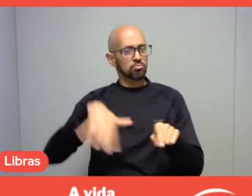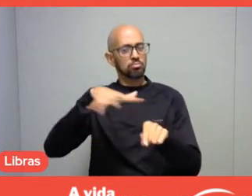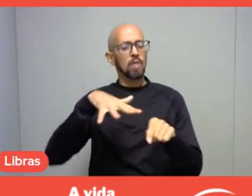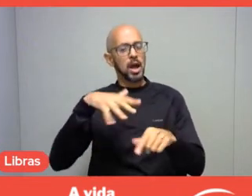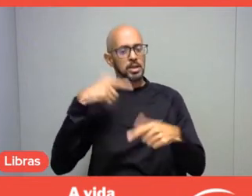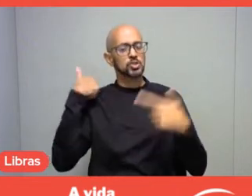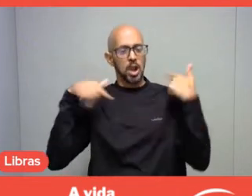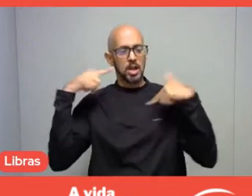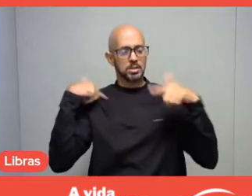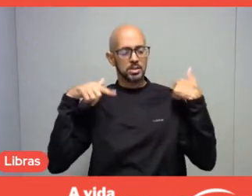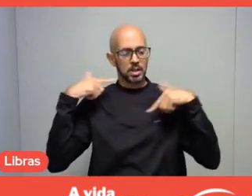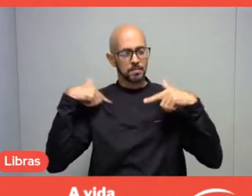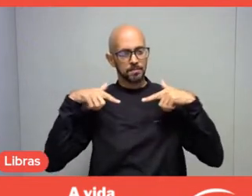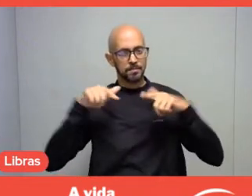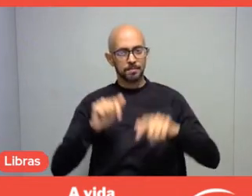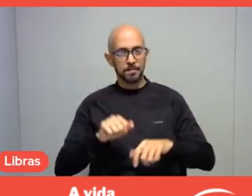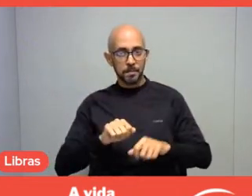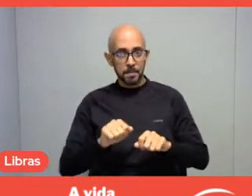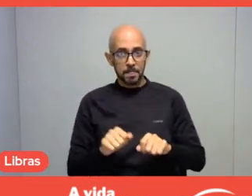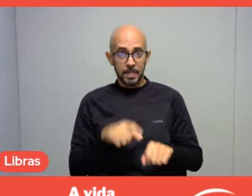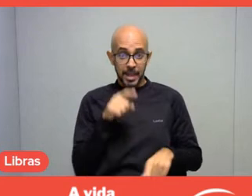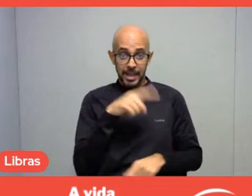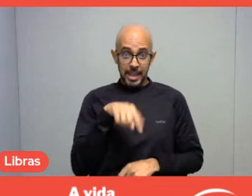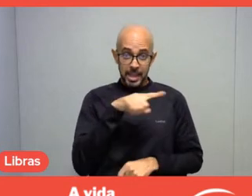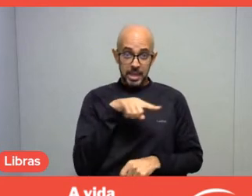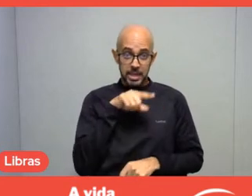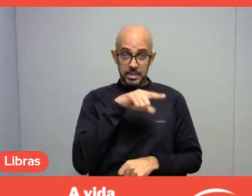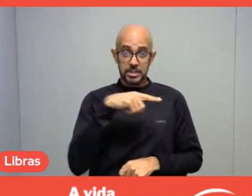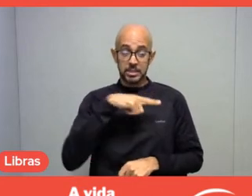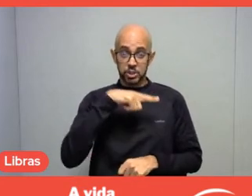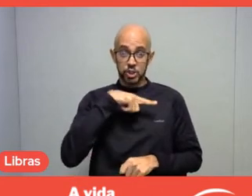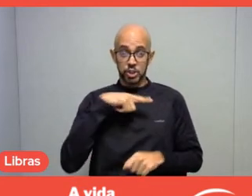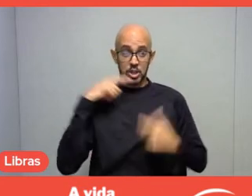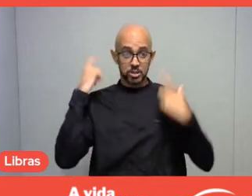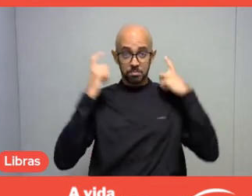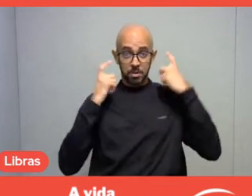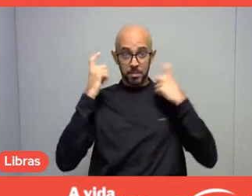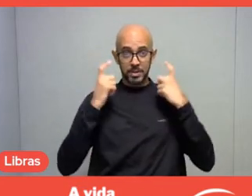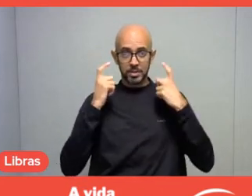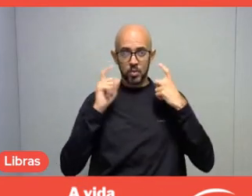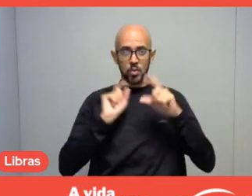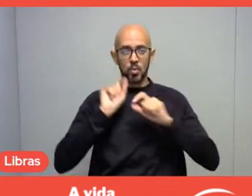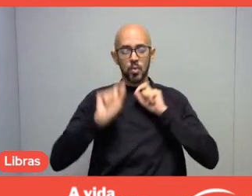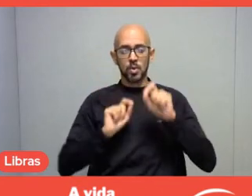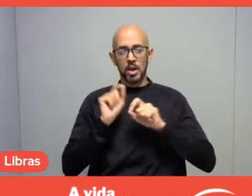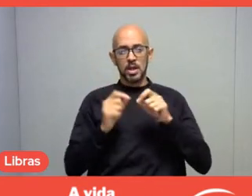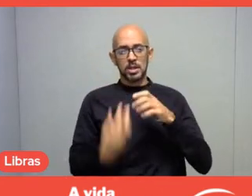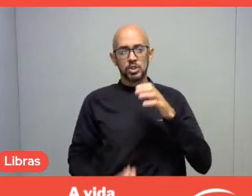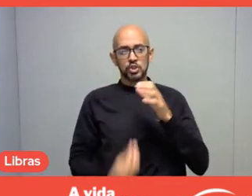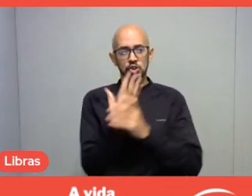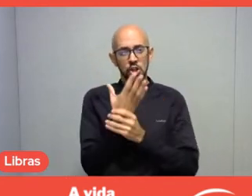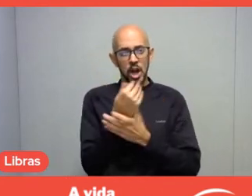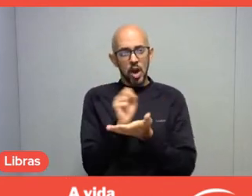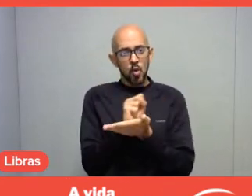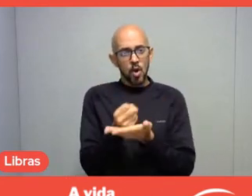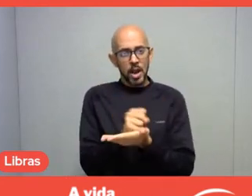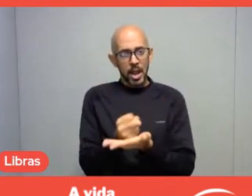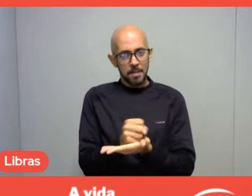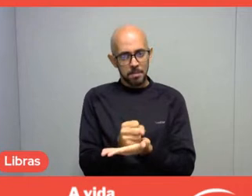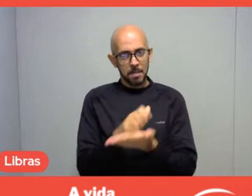And they were concerned about creating a video game with a social role,